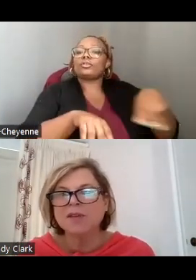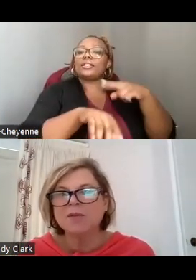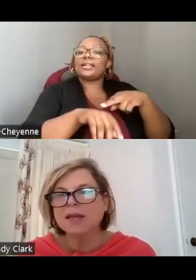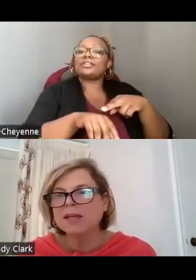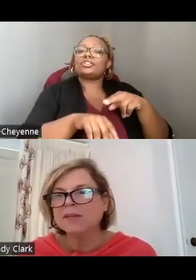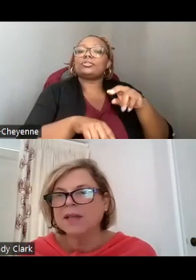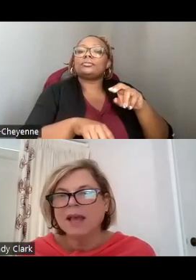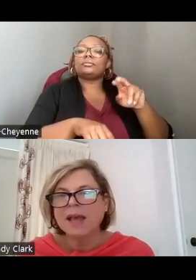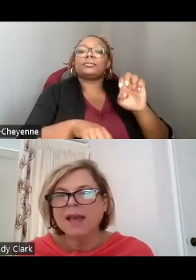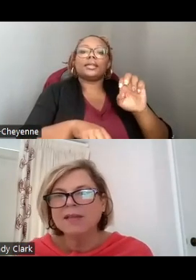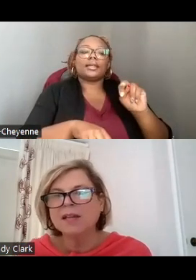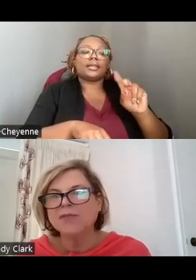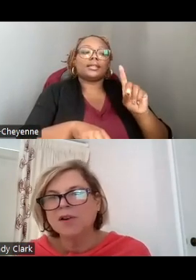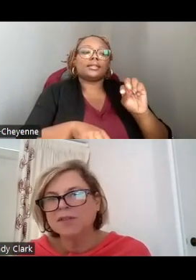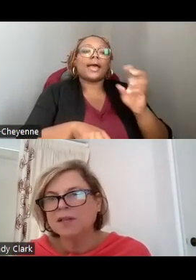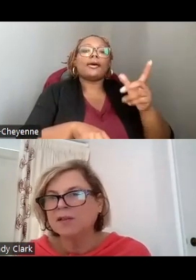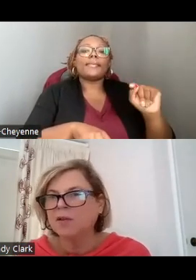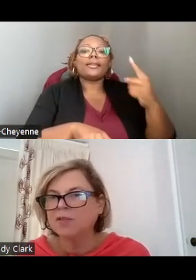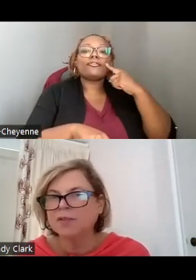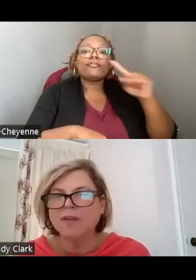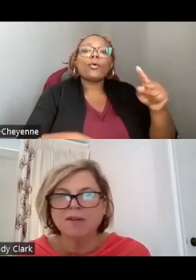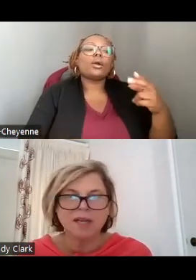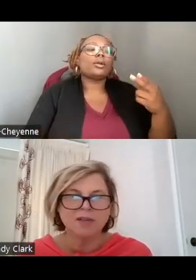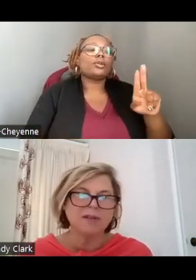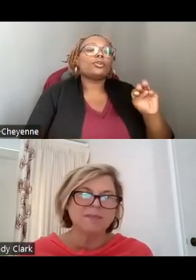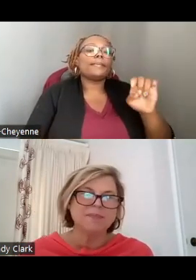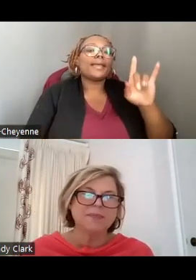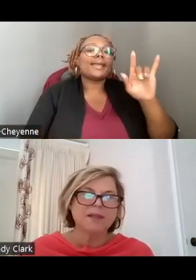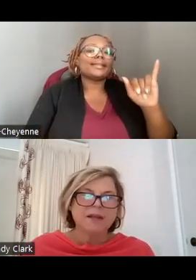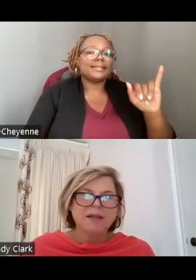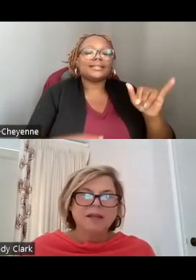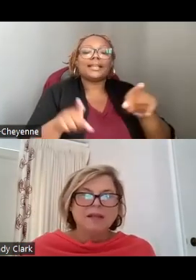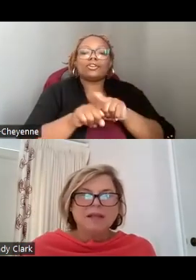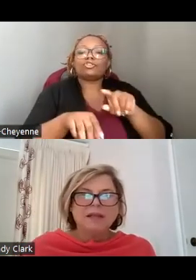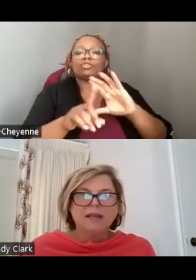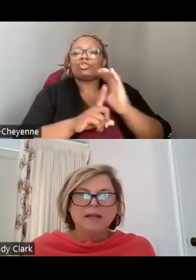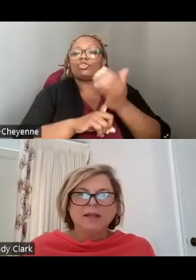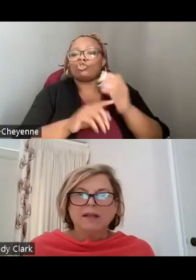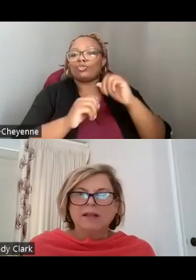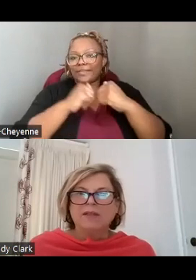THE HUMANITIES AND NATIVE ARTS AND CULTURES FOUNDATION.